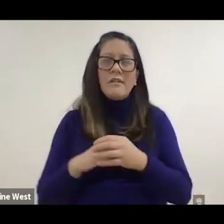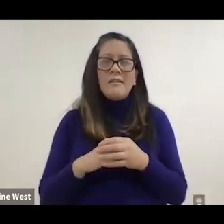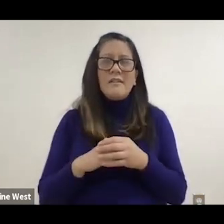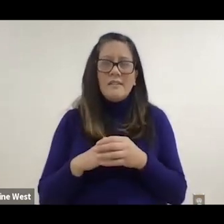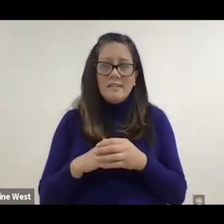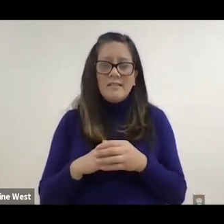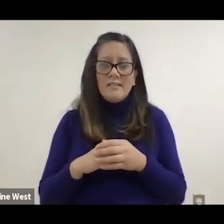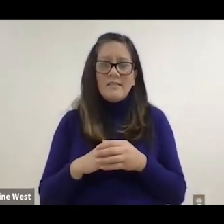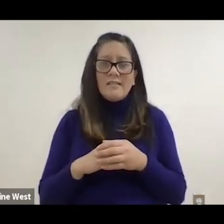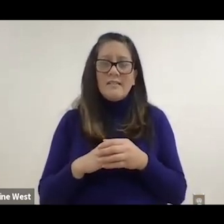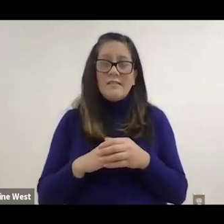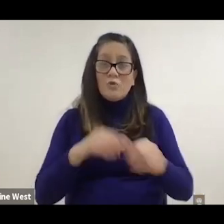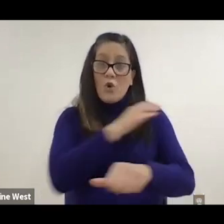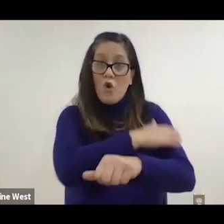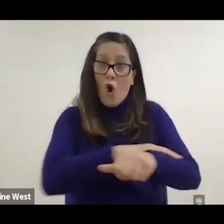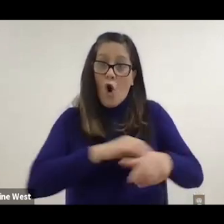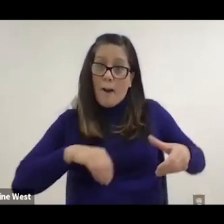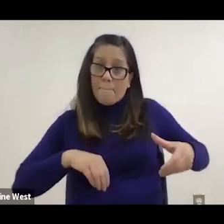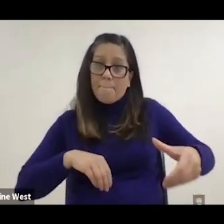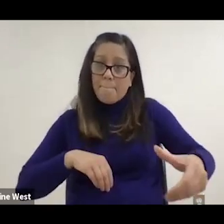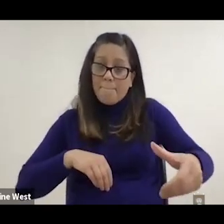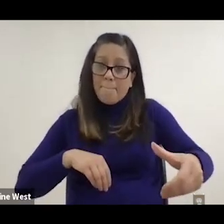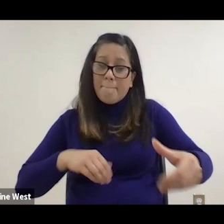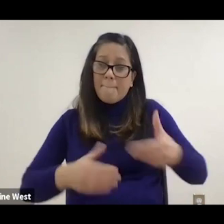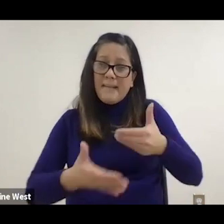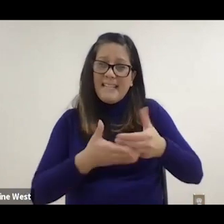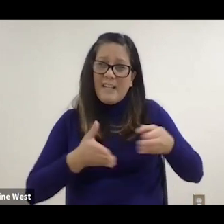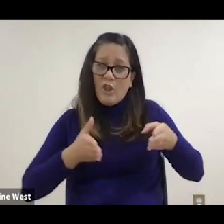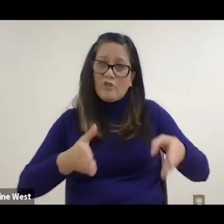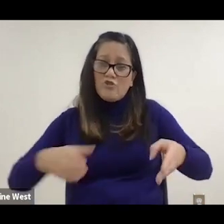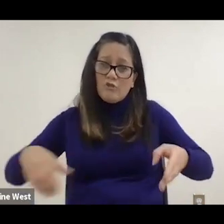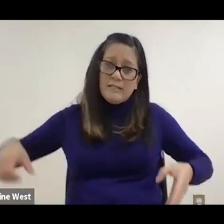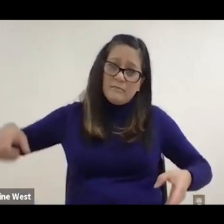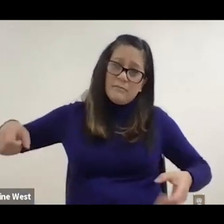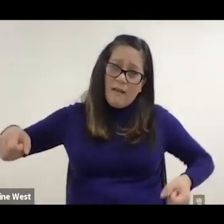has to push a lot harder to keep the wheelchair going straight.